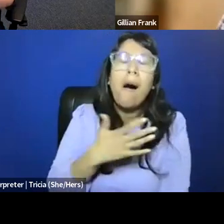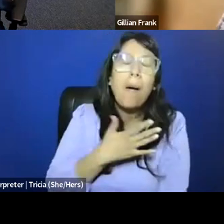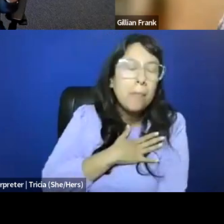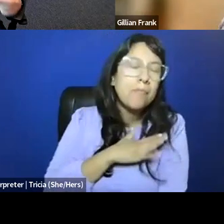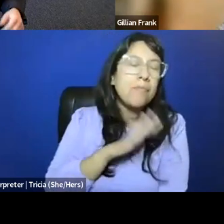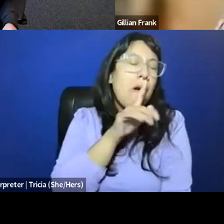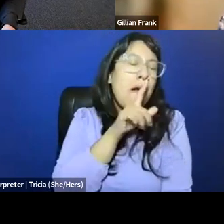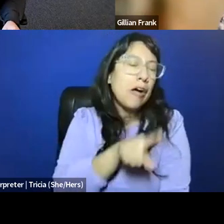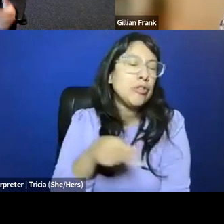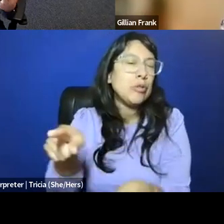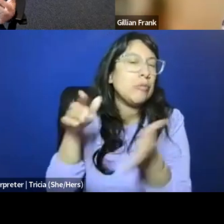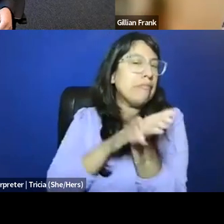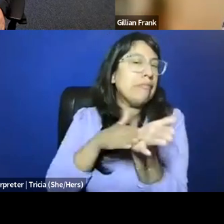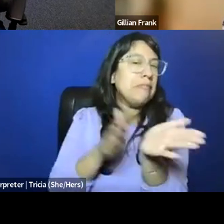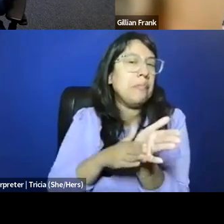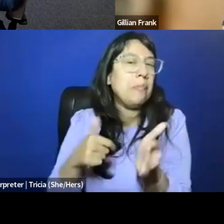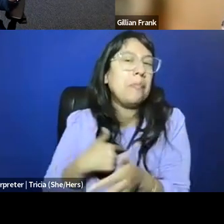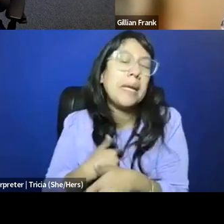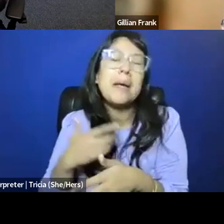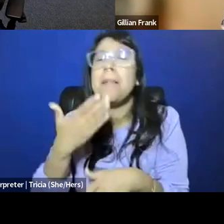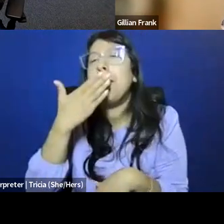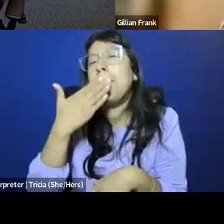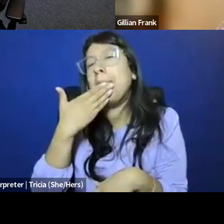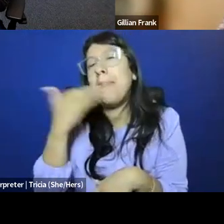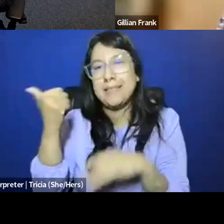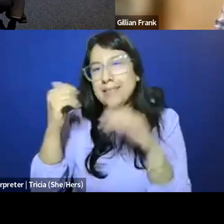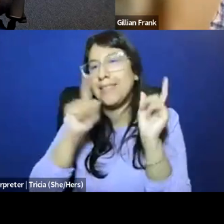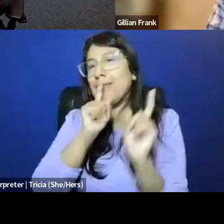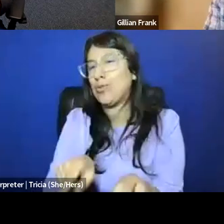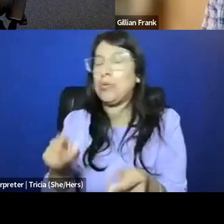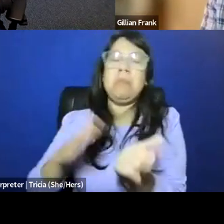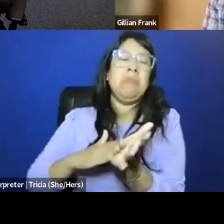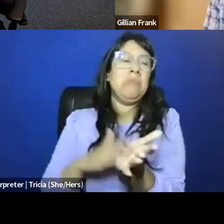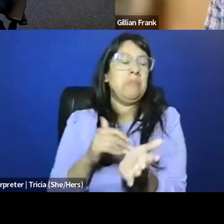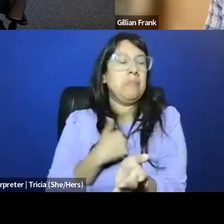That's the, this is Kendra, the best kind of answer now, but thank you all so much, and I think that that's,